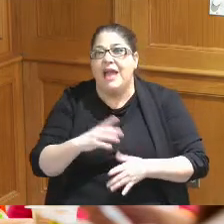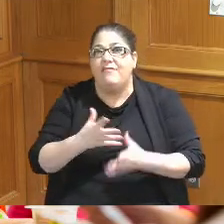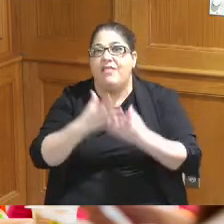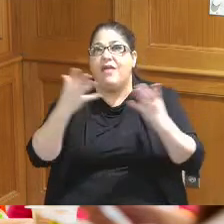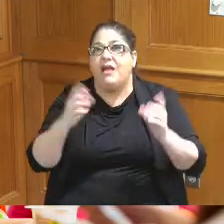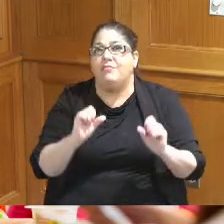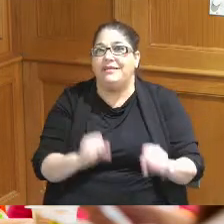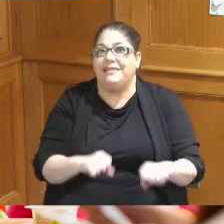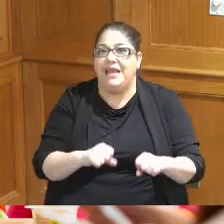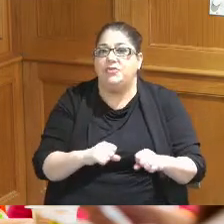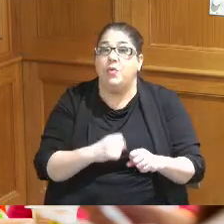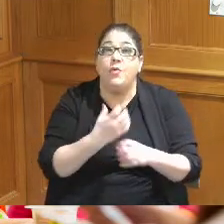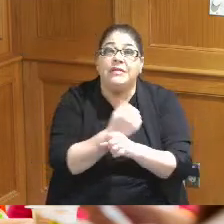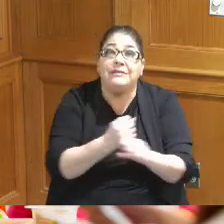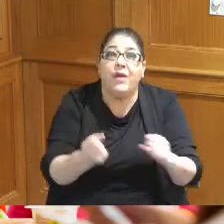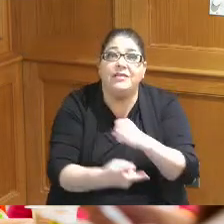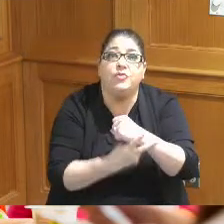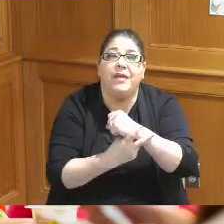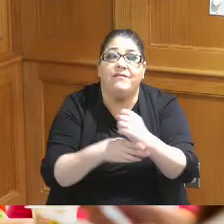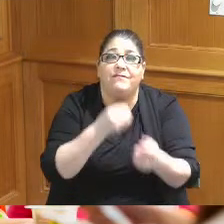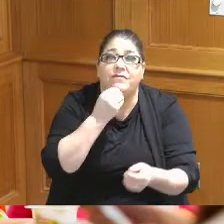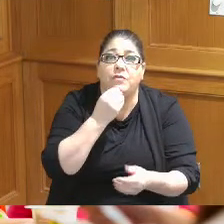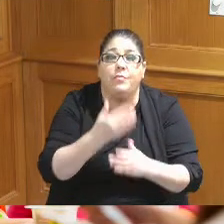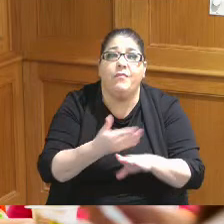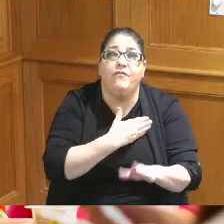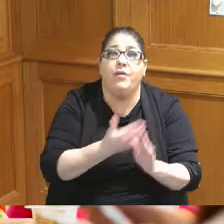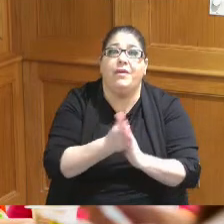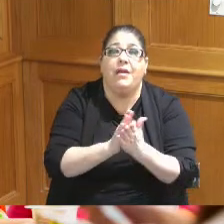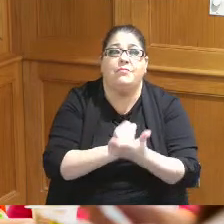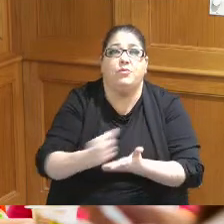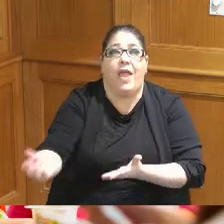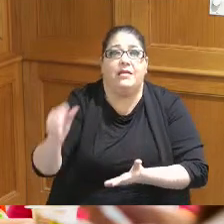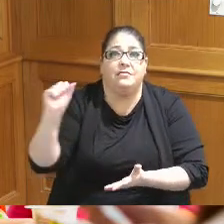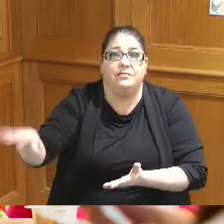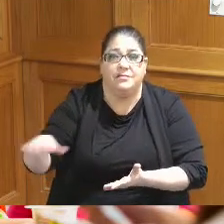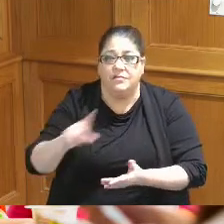potential in rescuing food before it goes to waste and being able to feed hungry people